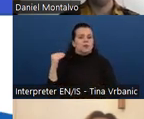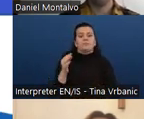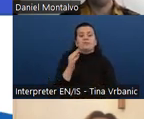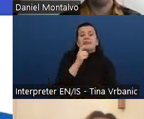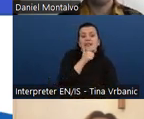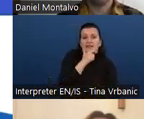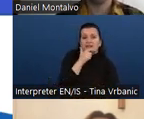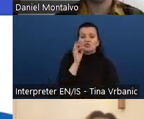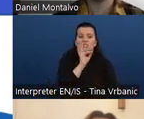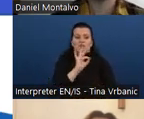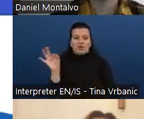in the chat as well.